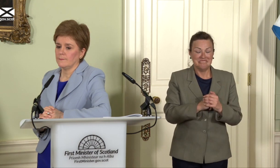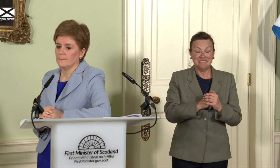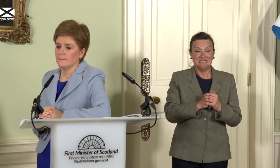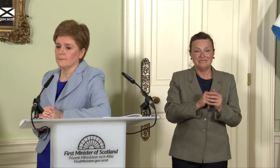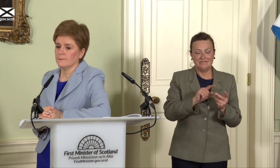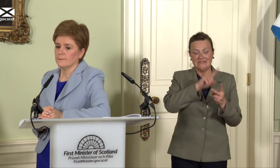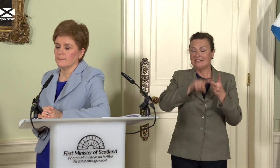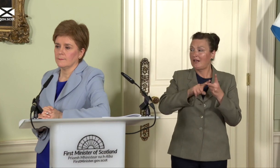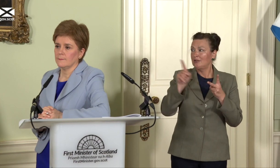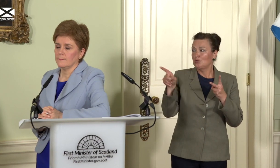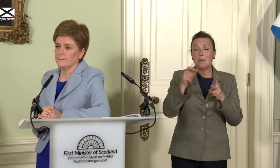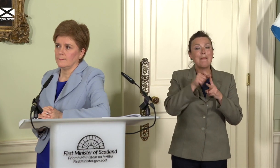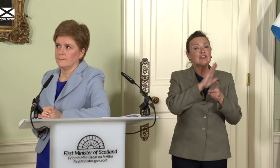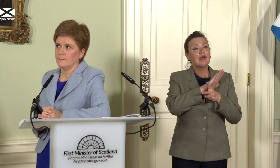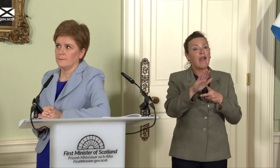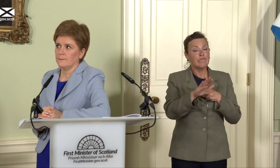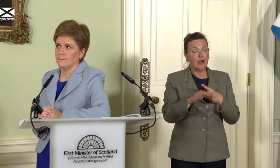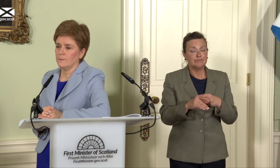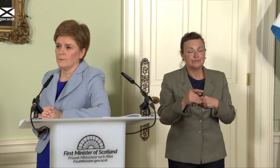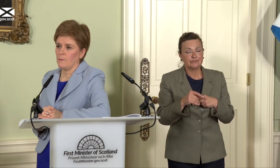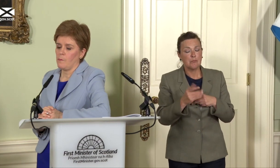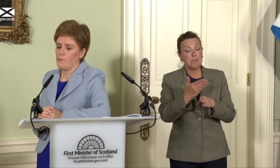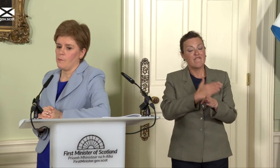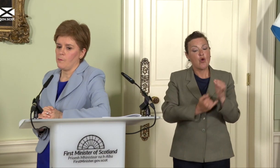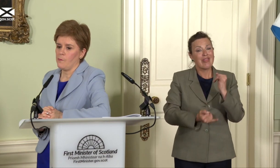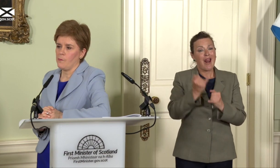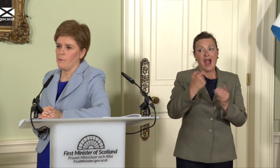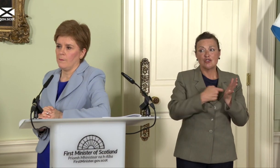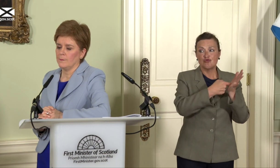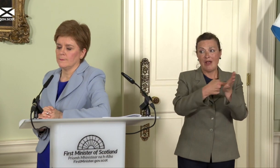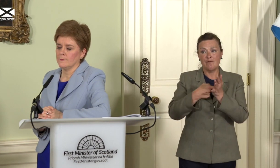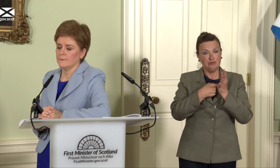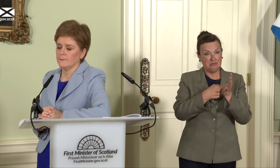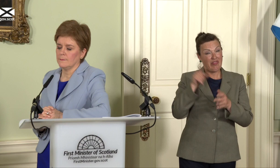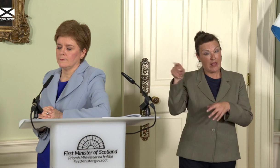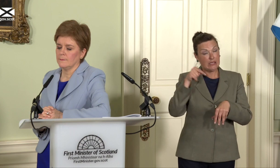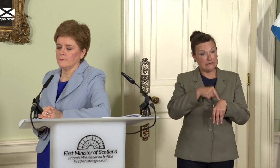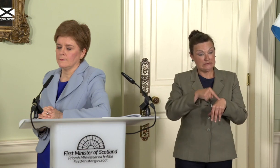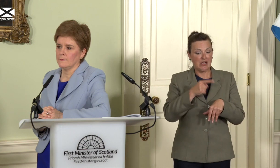remember that the papers that were produced by the Scottish Government before the last referendum, when they were setting out the Scottish Government’s position on things like the Queen